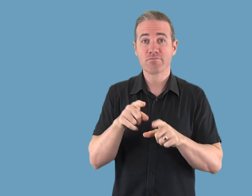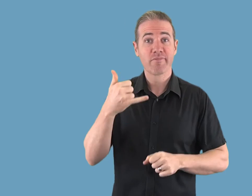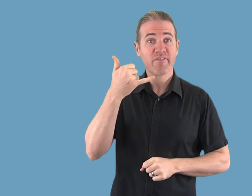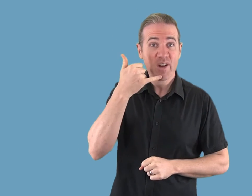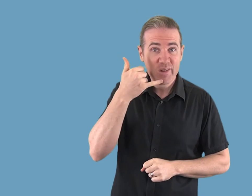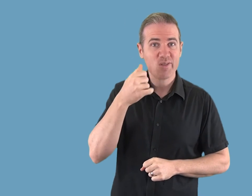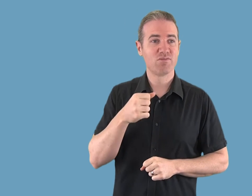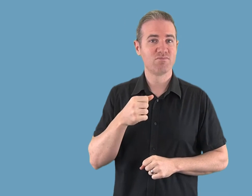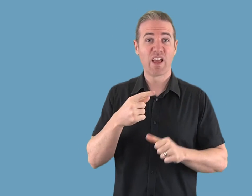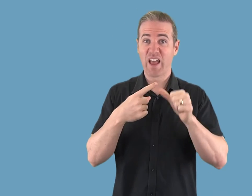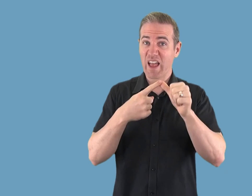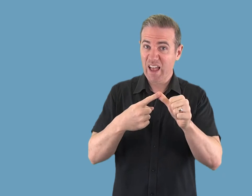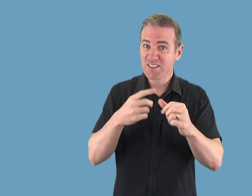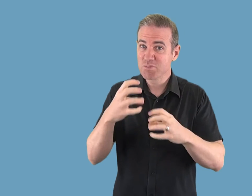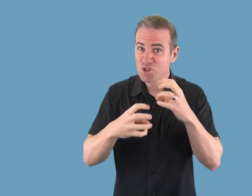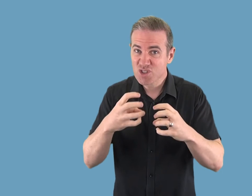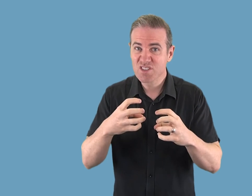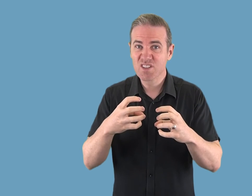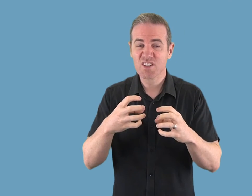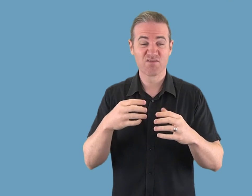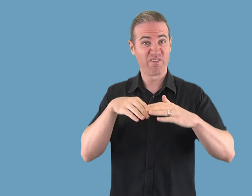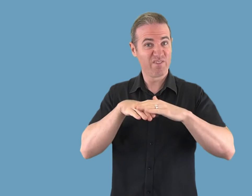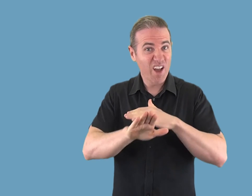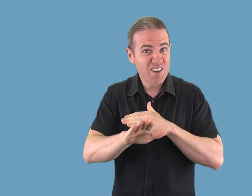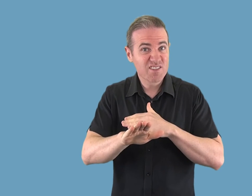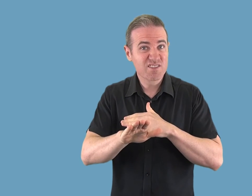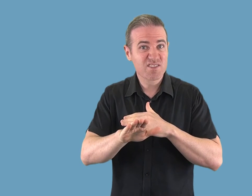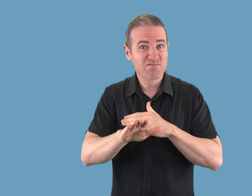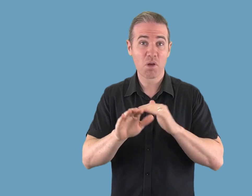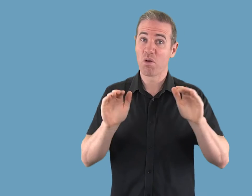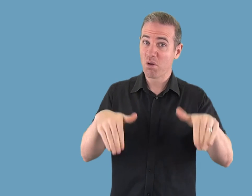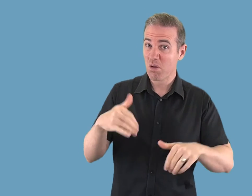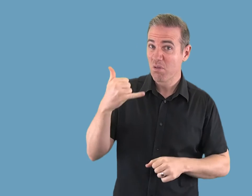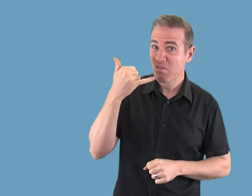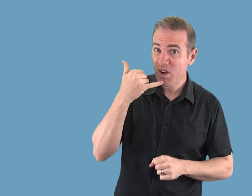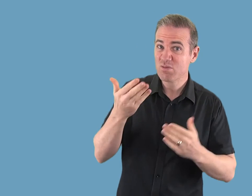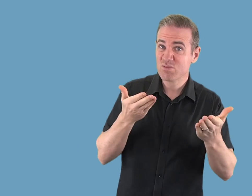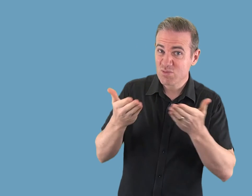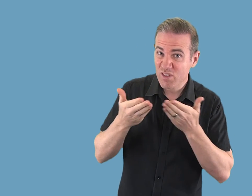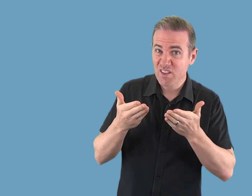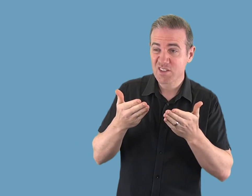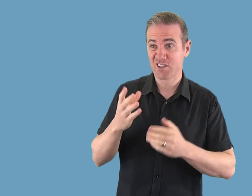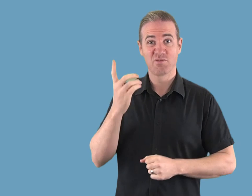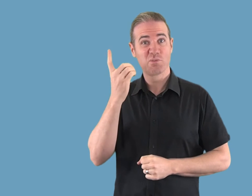Telephone and answering machines Fax options Home phone services